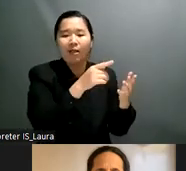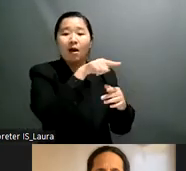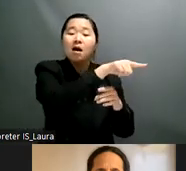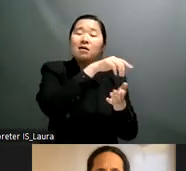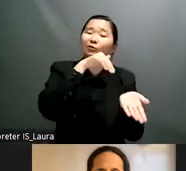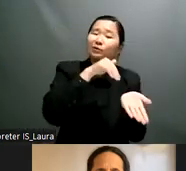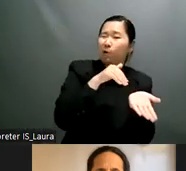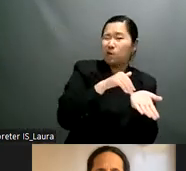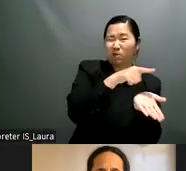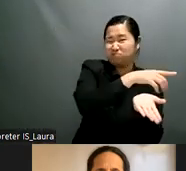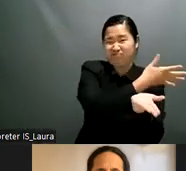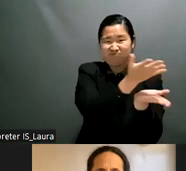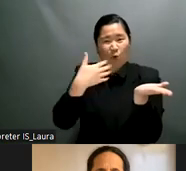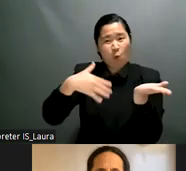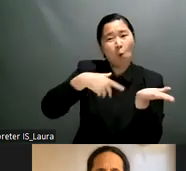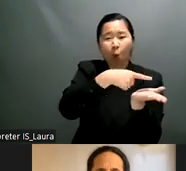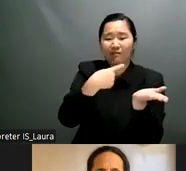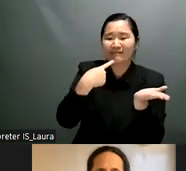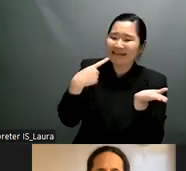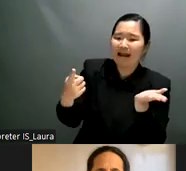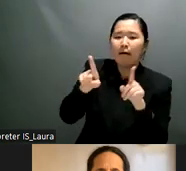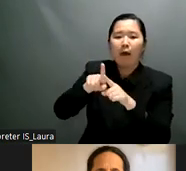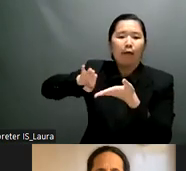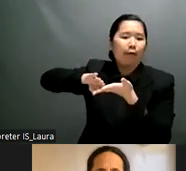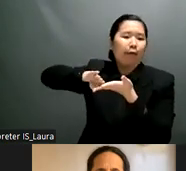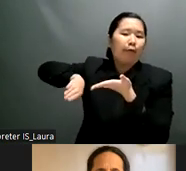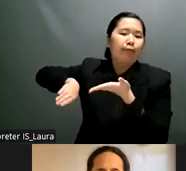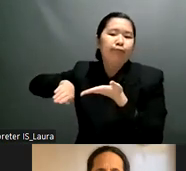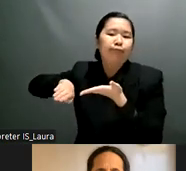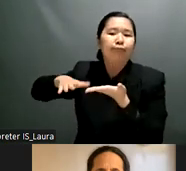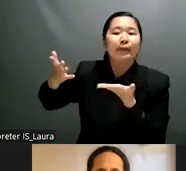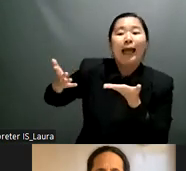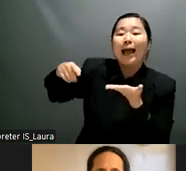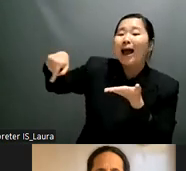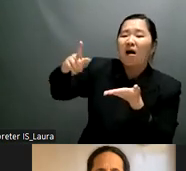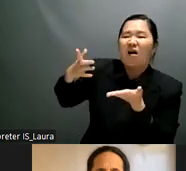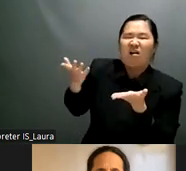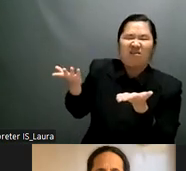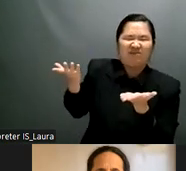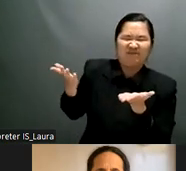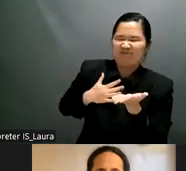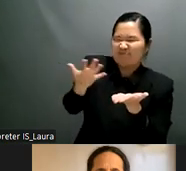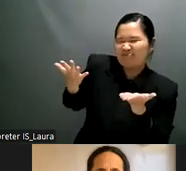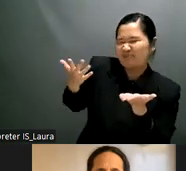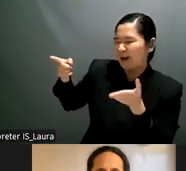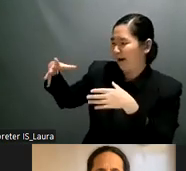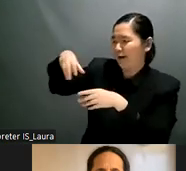enter and to get to women with disabilities into their families so that those women can have